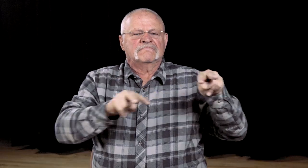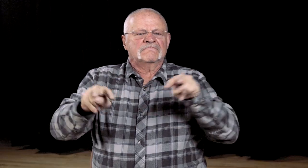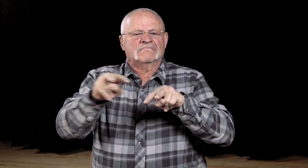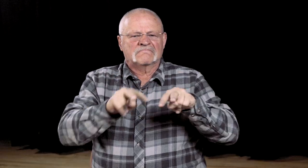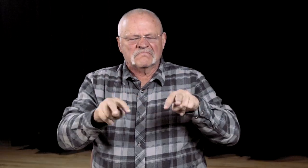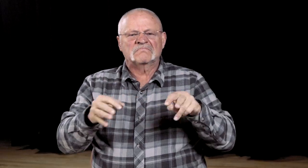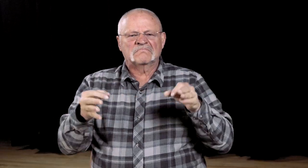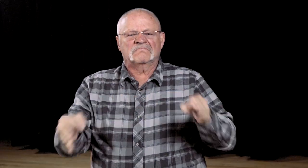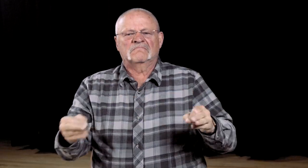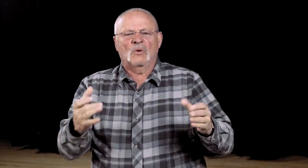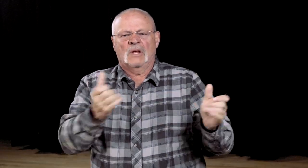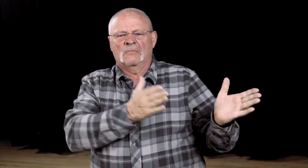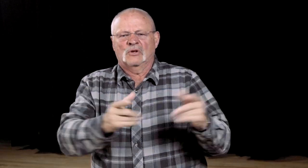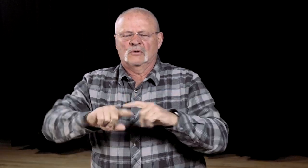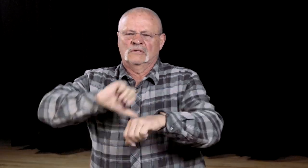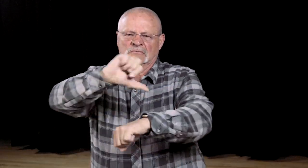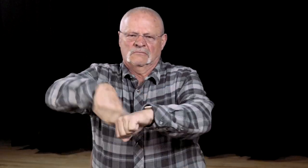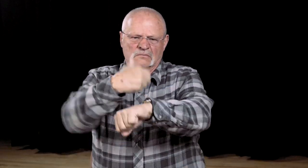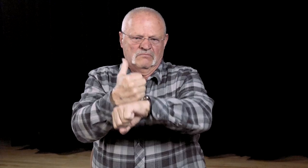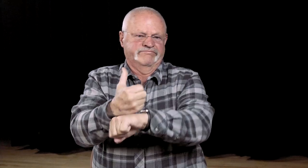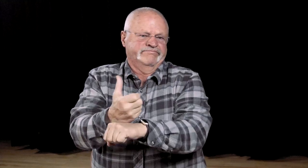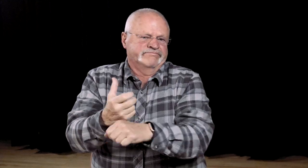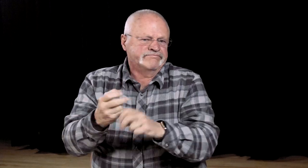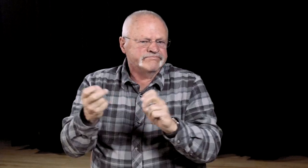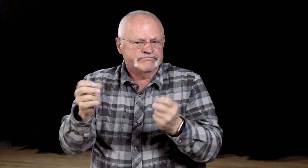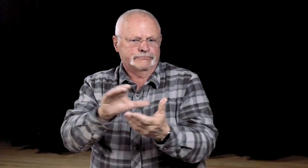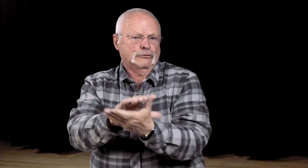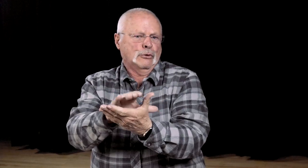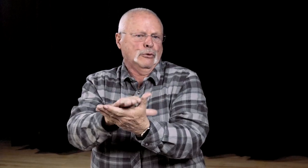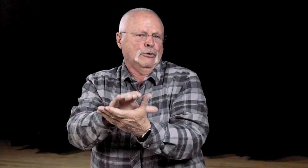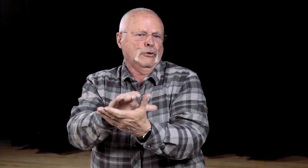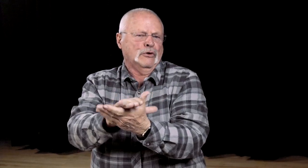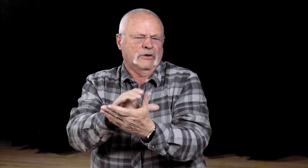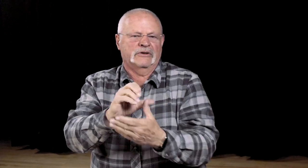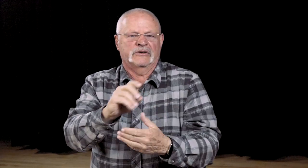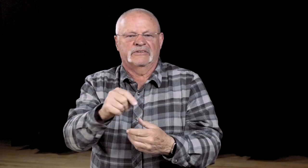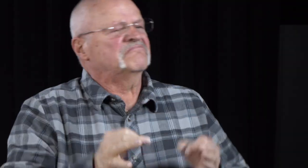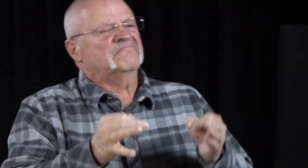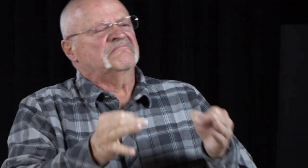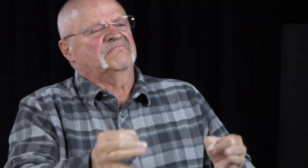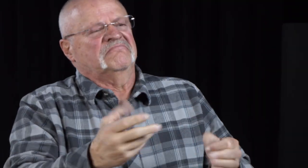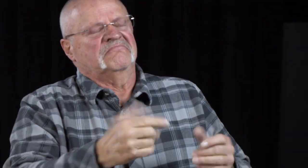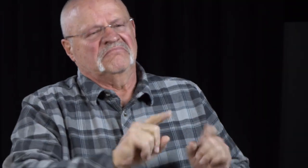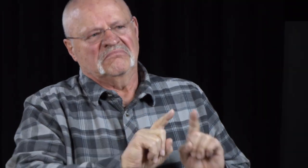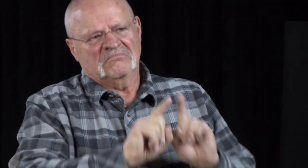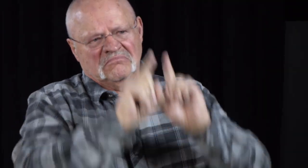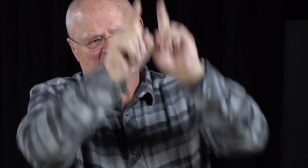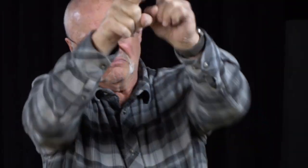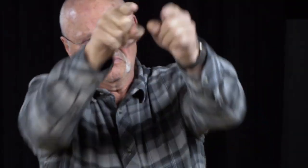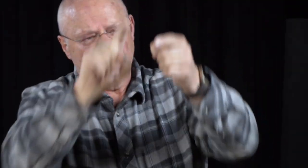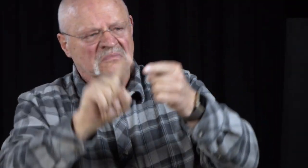After some searching he decided that this was the place where he would set up his school.